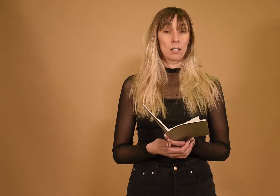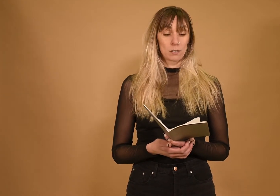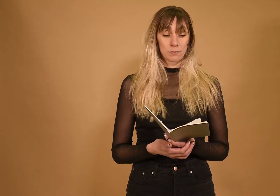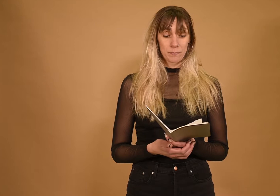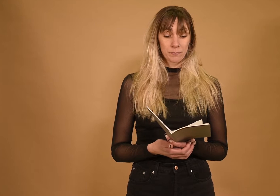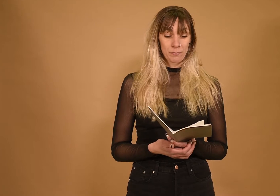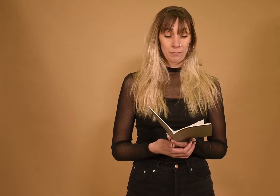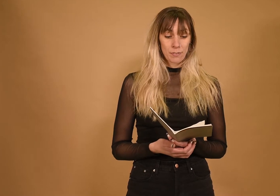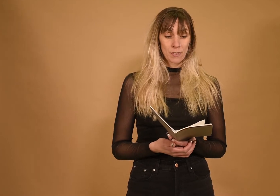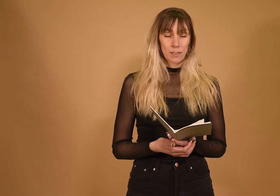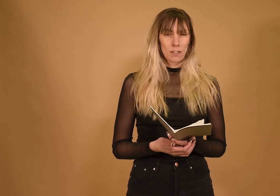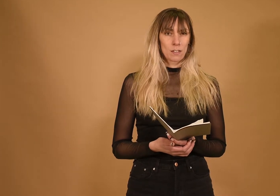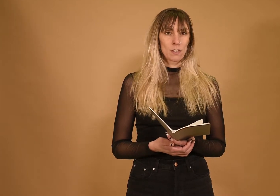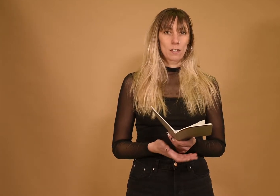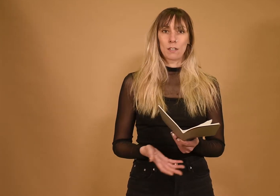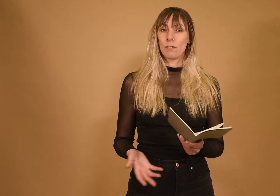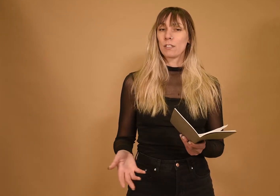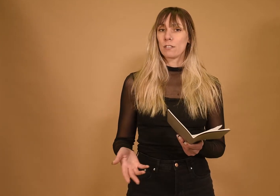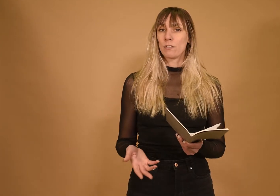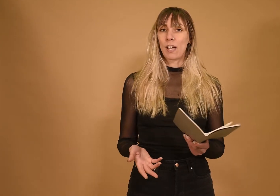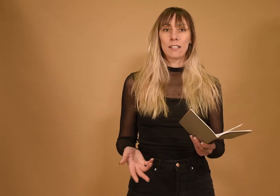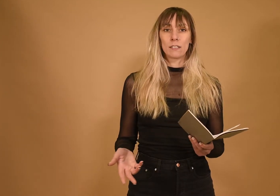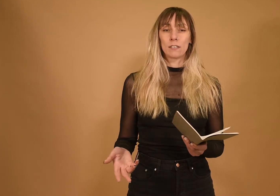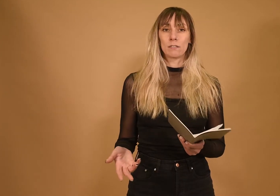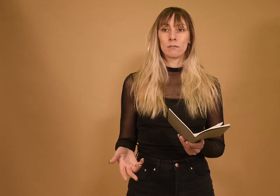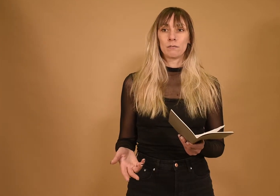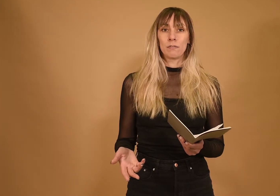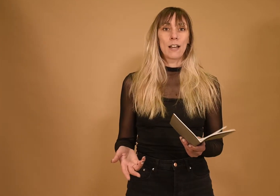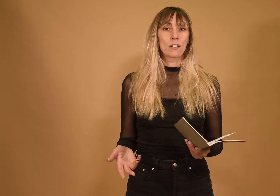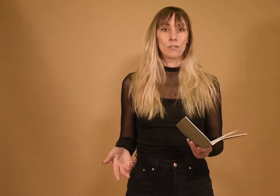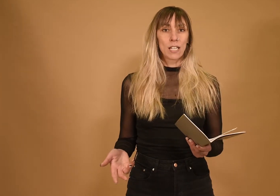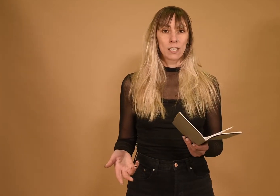What if the water leaks out somewhere.